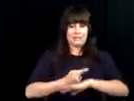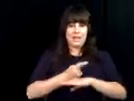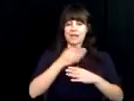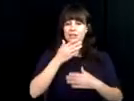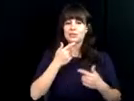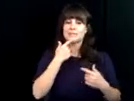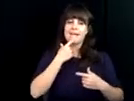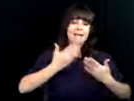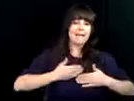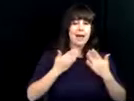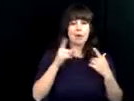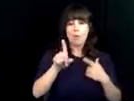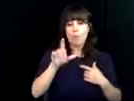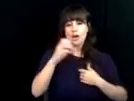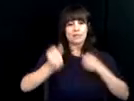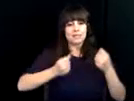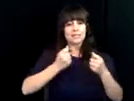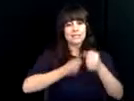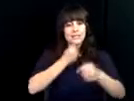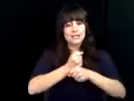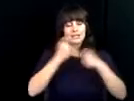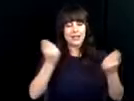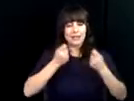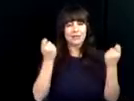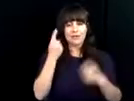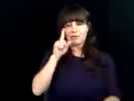introduction, Dr. Mitchell. It is an horr and privilege to be here today